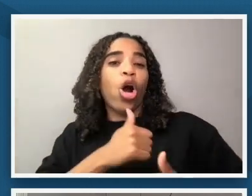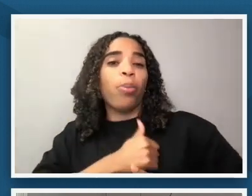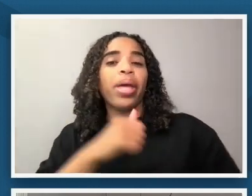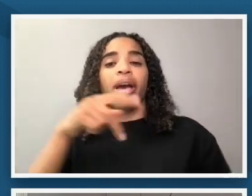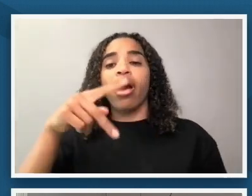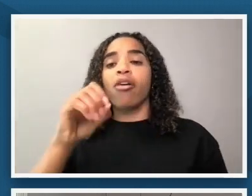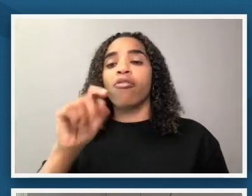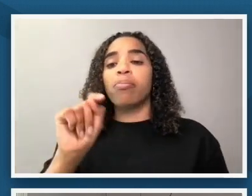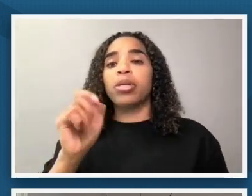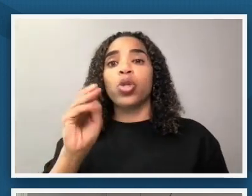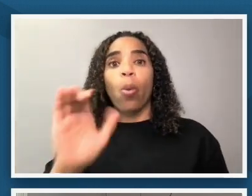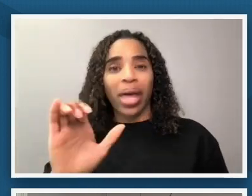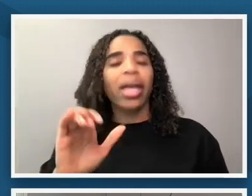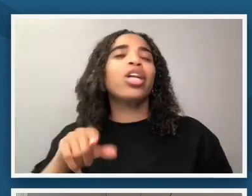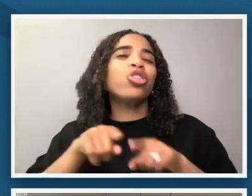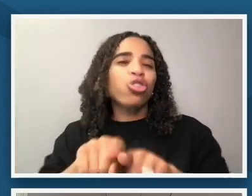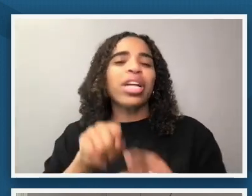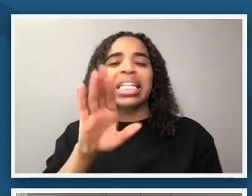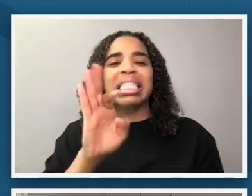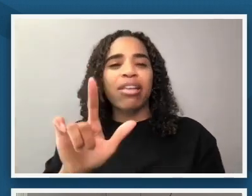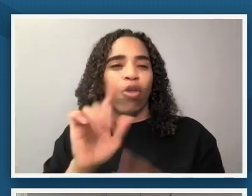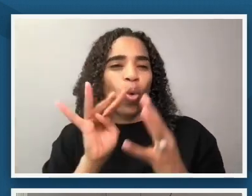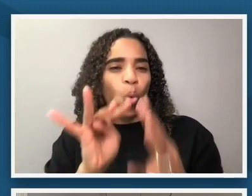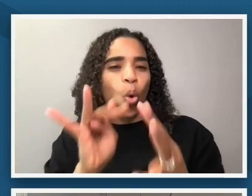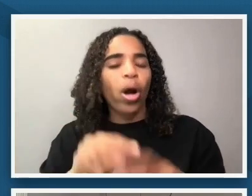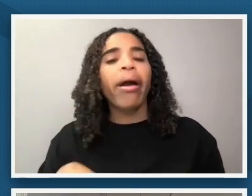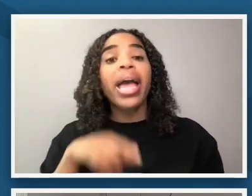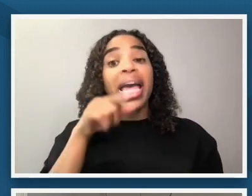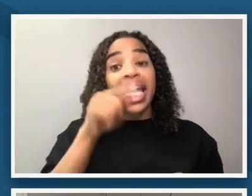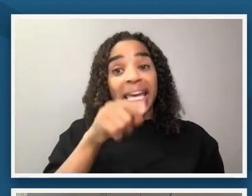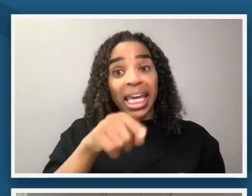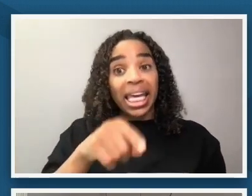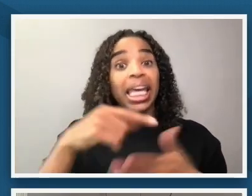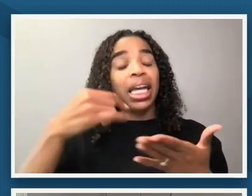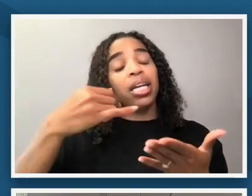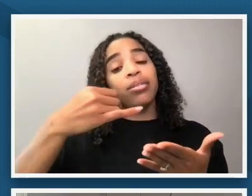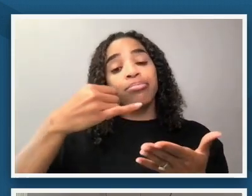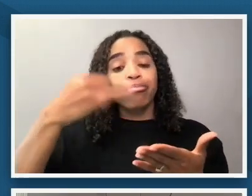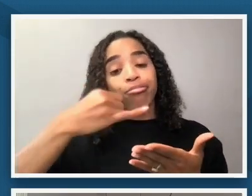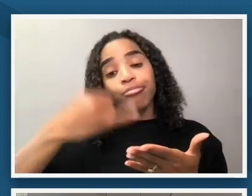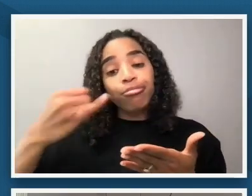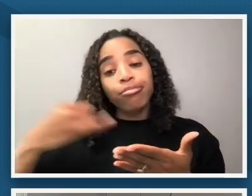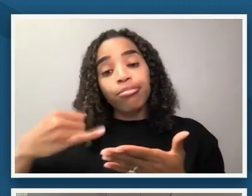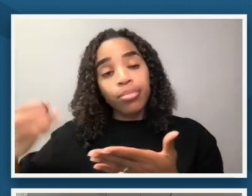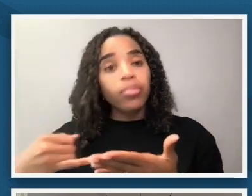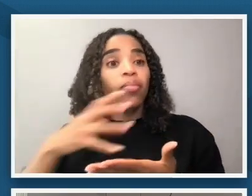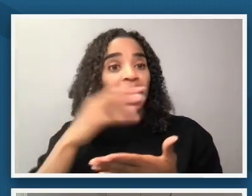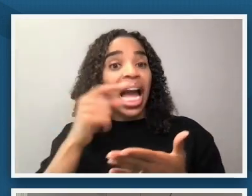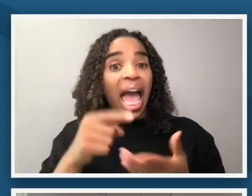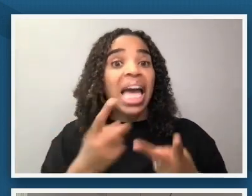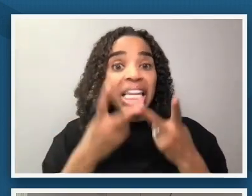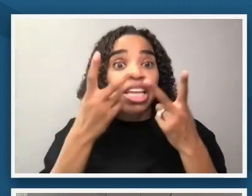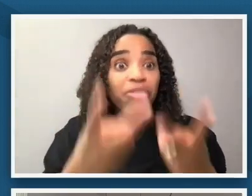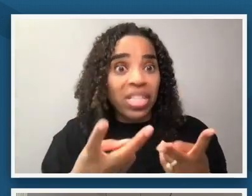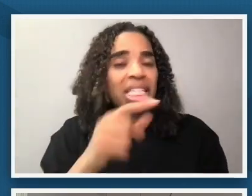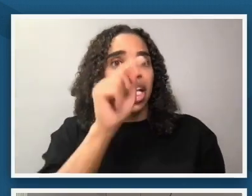war um and it was during this time that he would have been able to um visit the